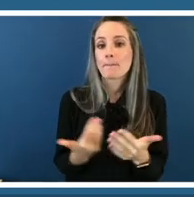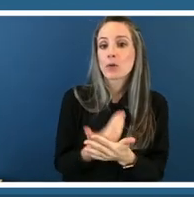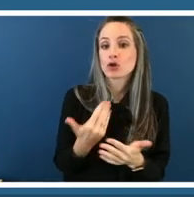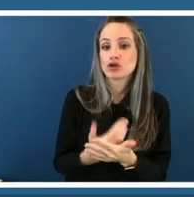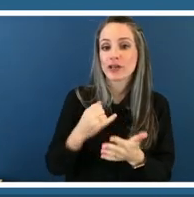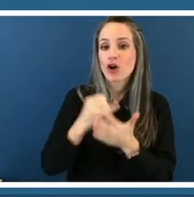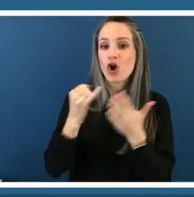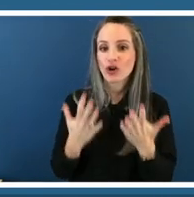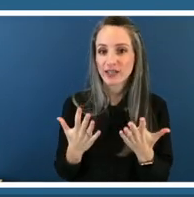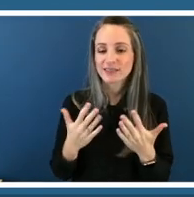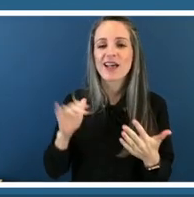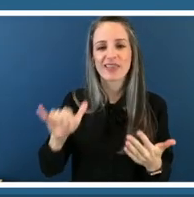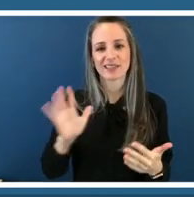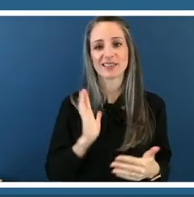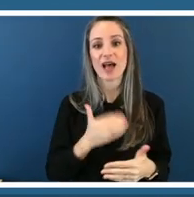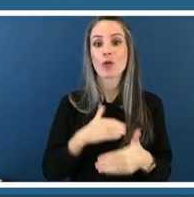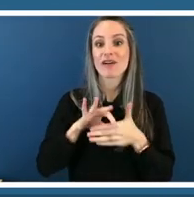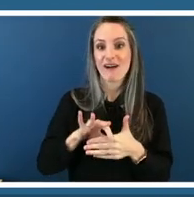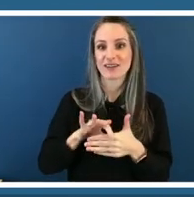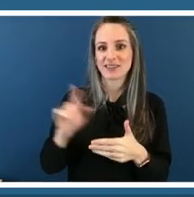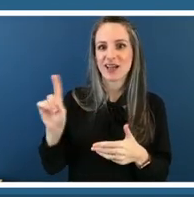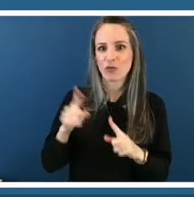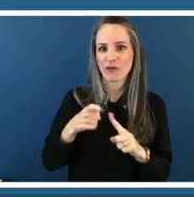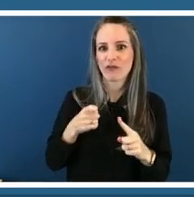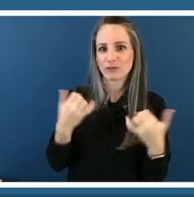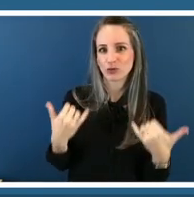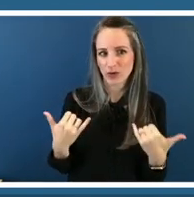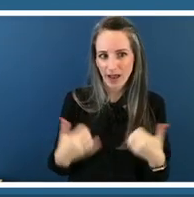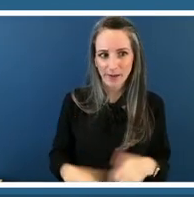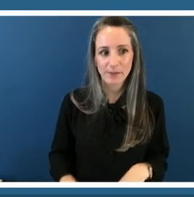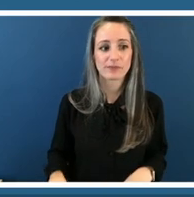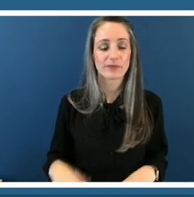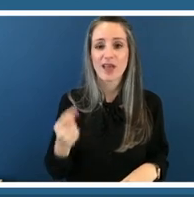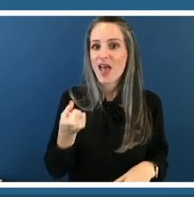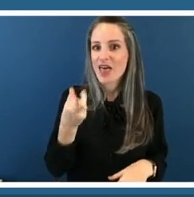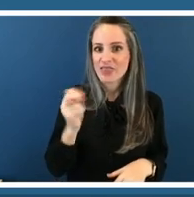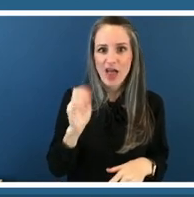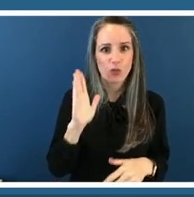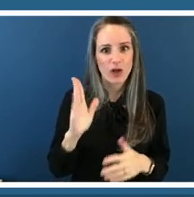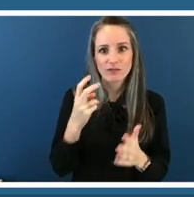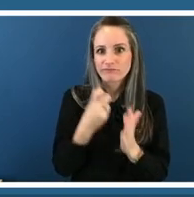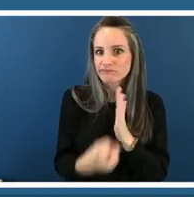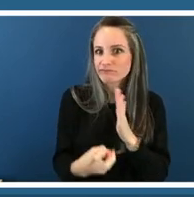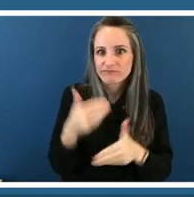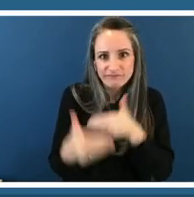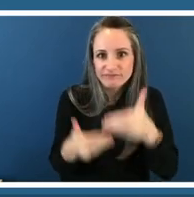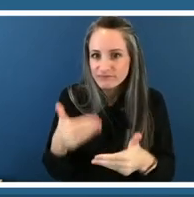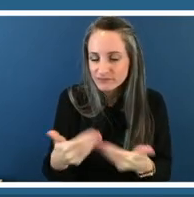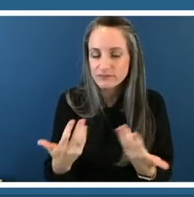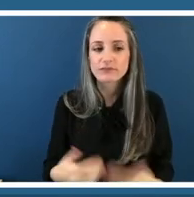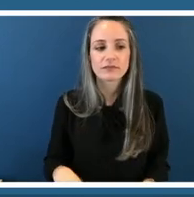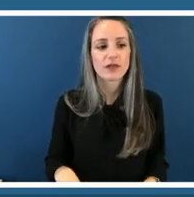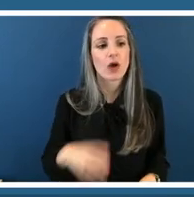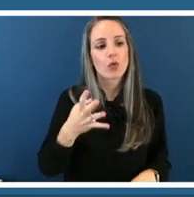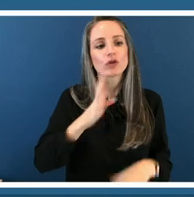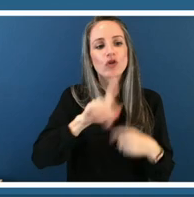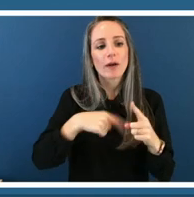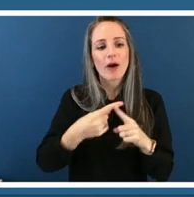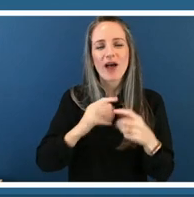today originated and then we'll get into it um i'll be